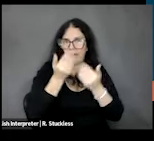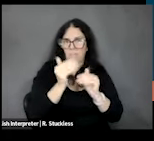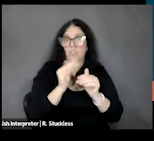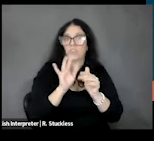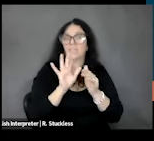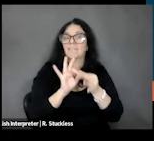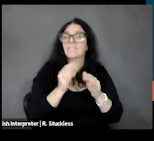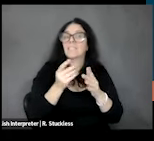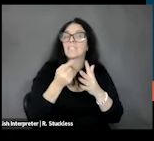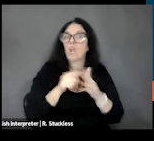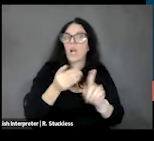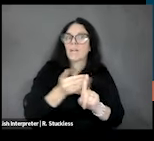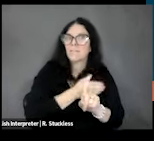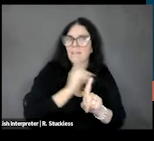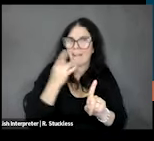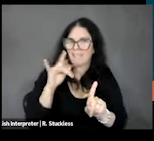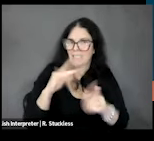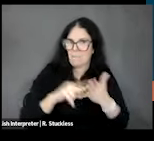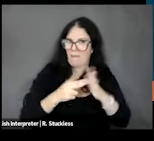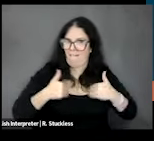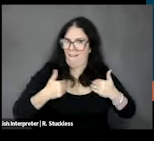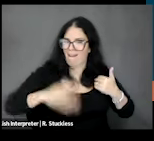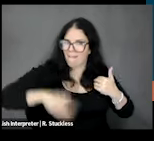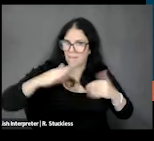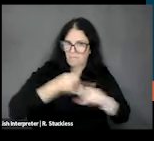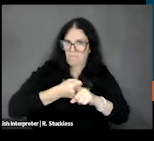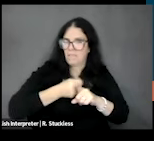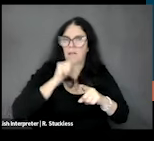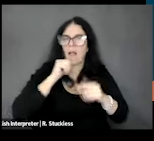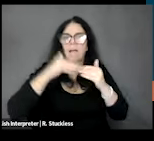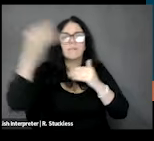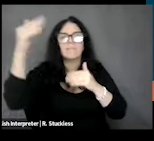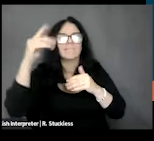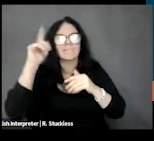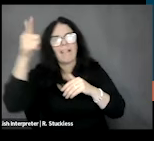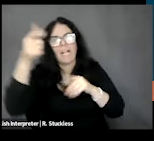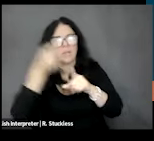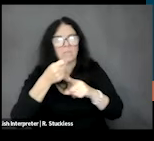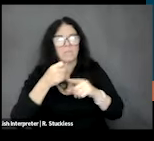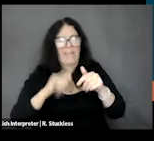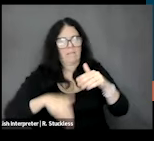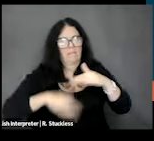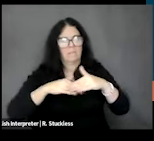this group has much higher odds for experiencing food insecurity than people who do not have